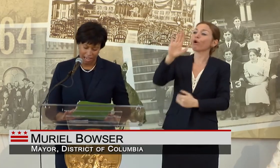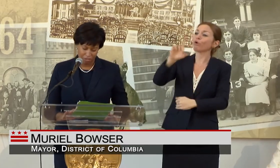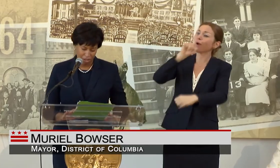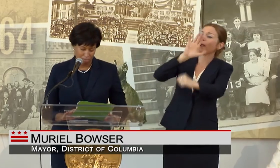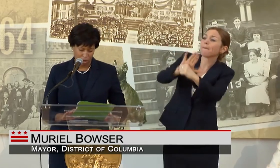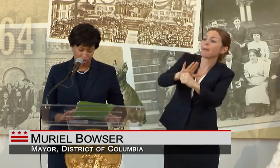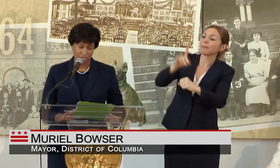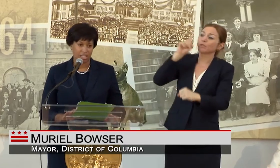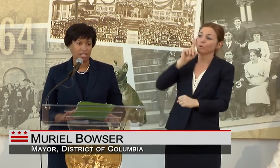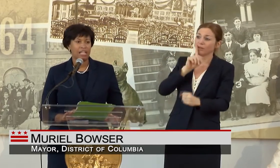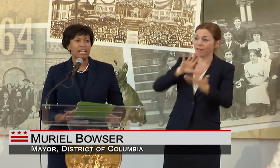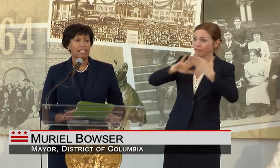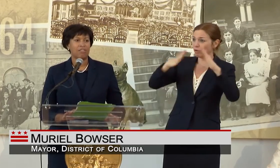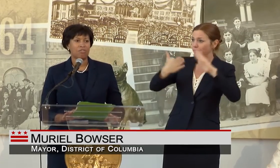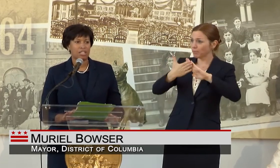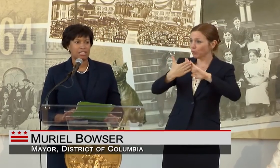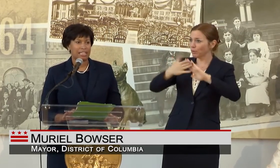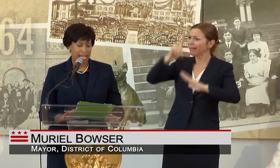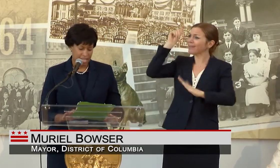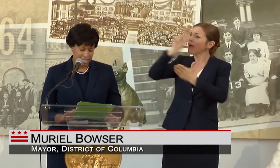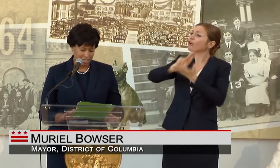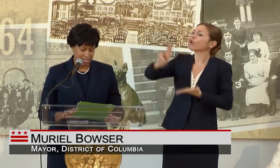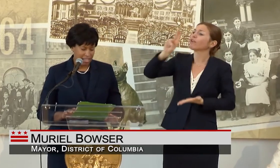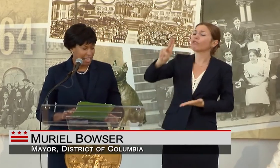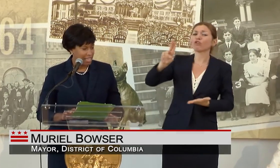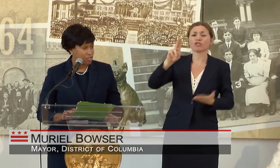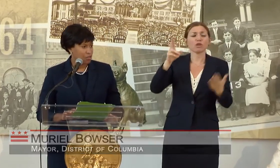EVERY PERSON CAN REALIZE HIS OR